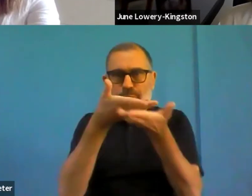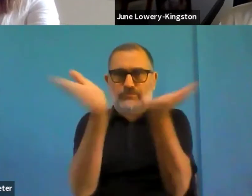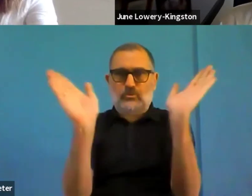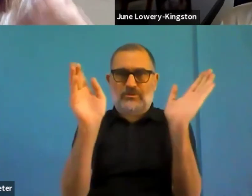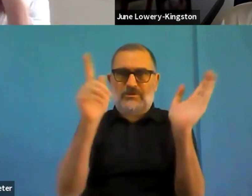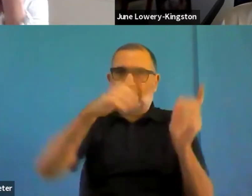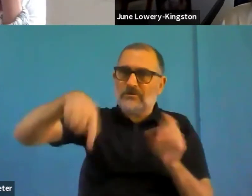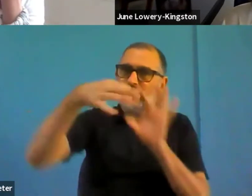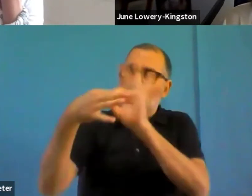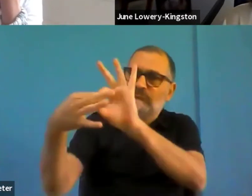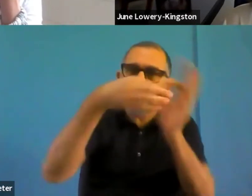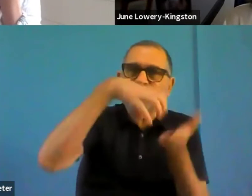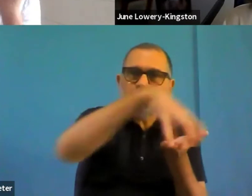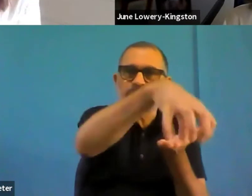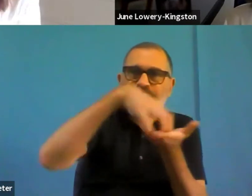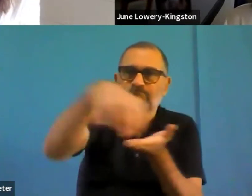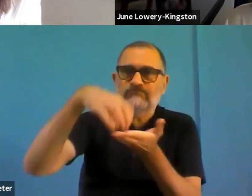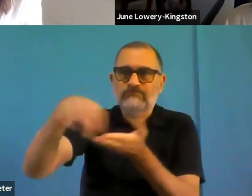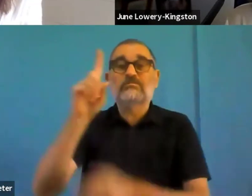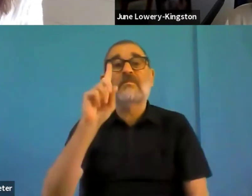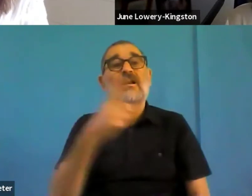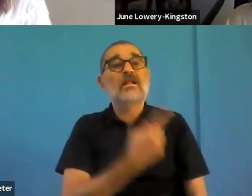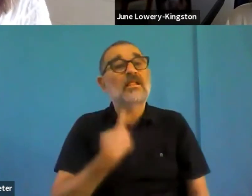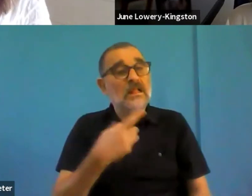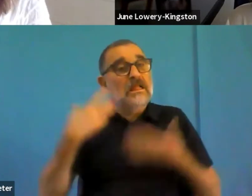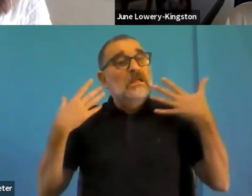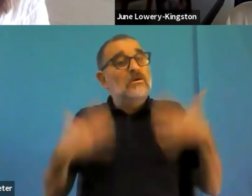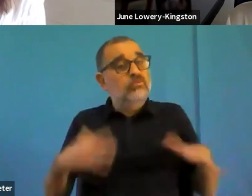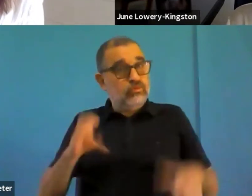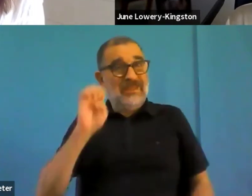legislation, we have to do a formal review, and we have to jump through those formal review hoops.